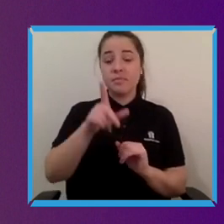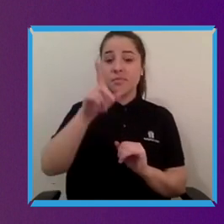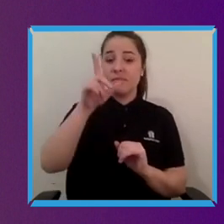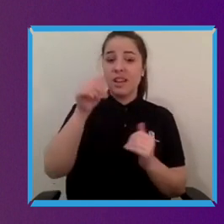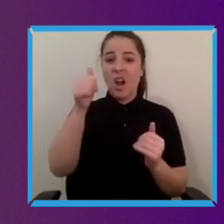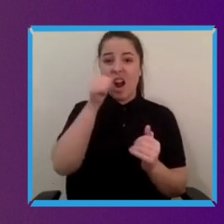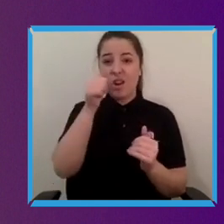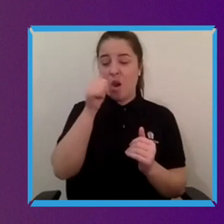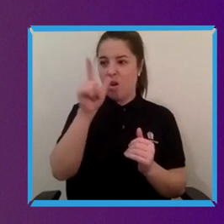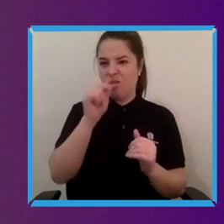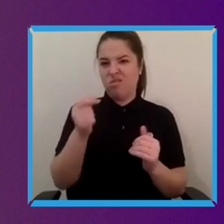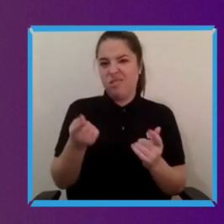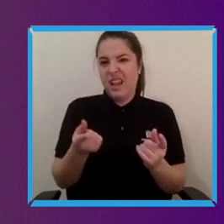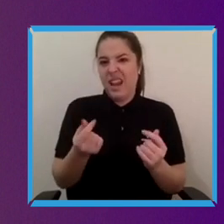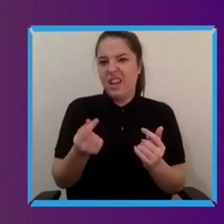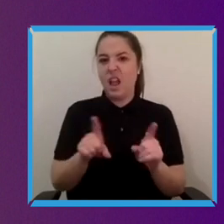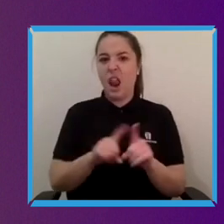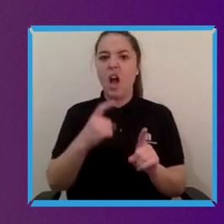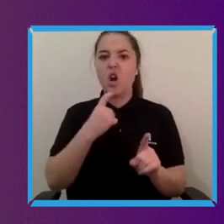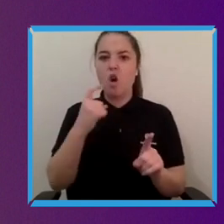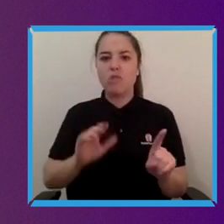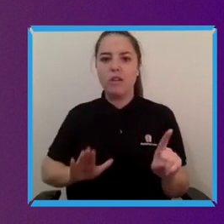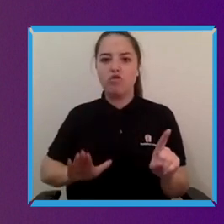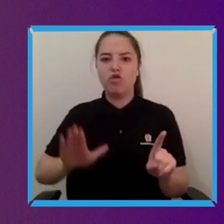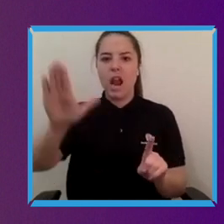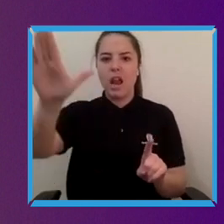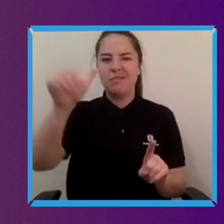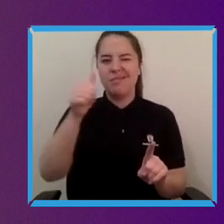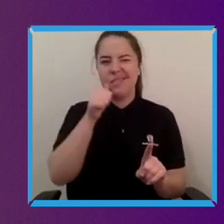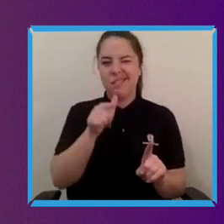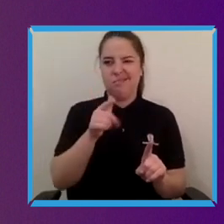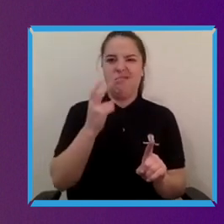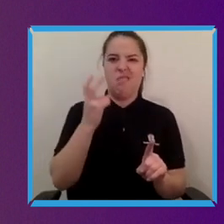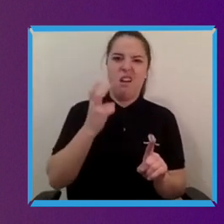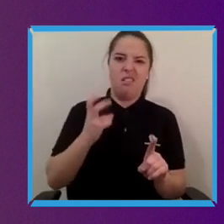time they concrete ramps and tend to they are